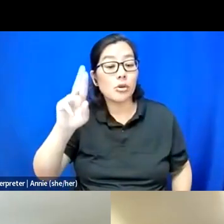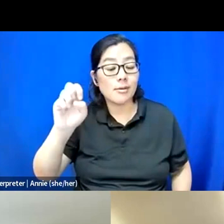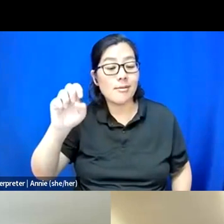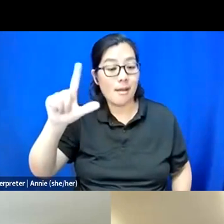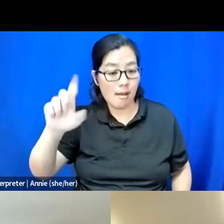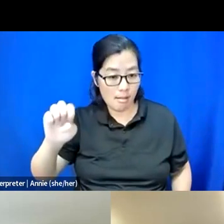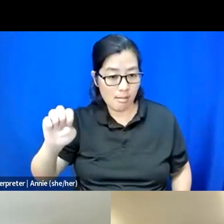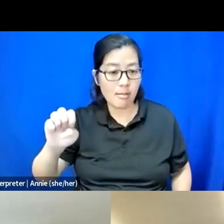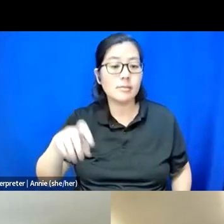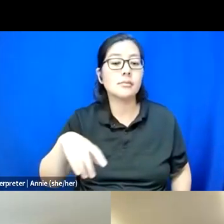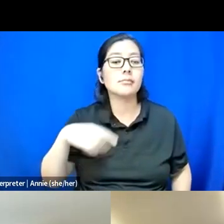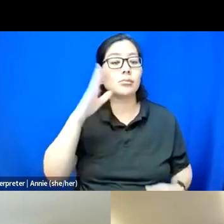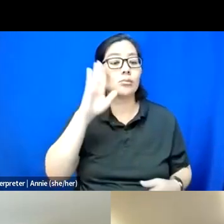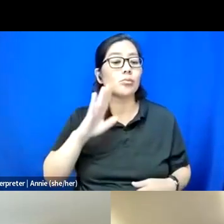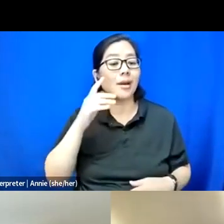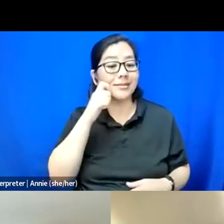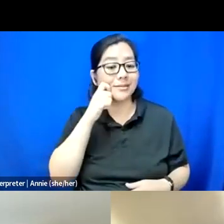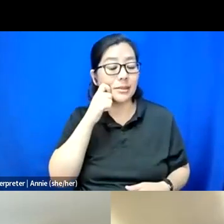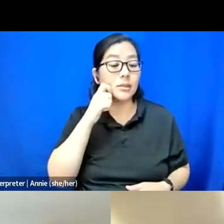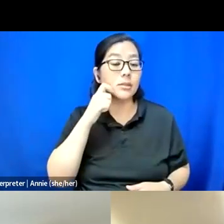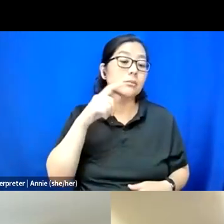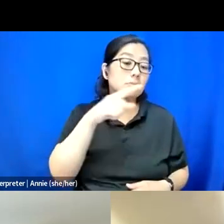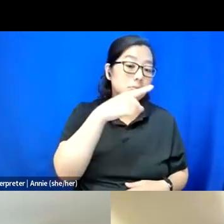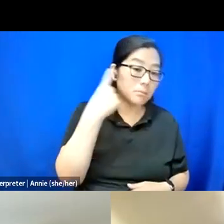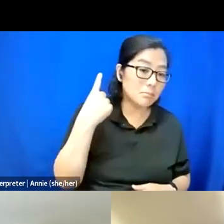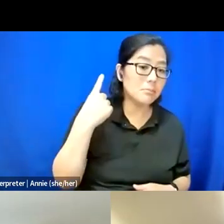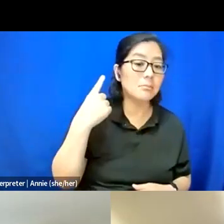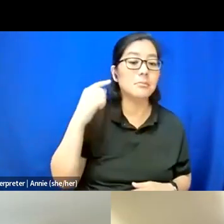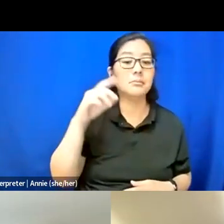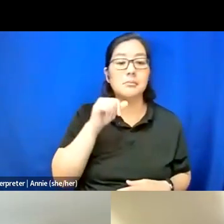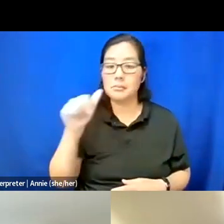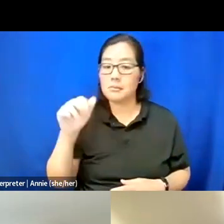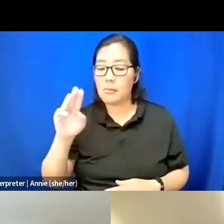I am a brown skin, black, non-binary mask person.